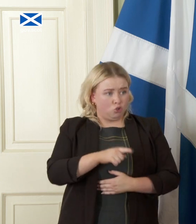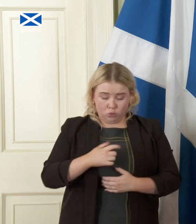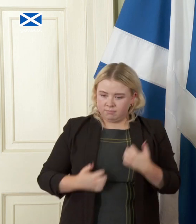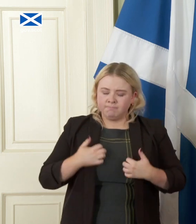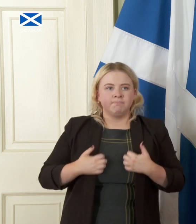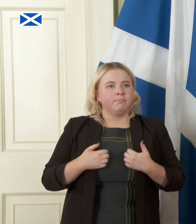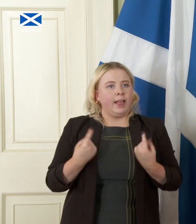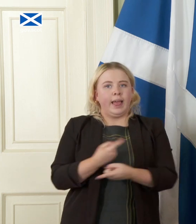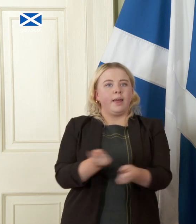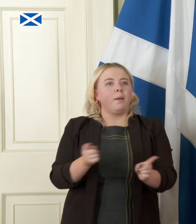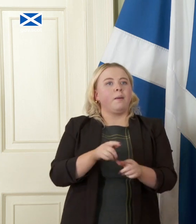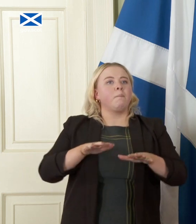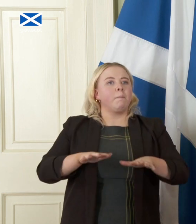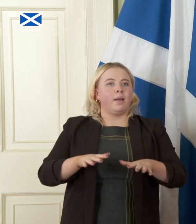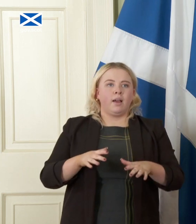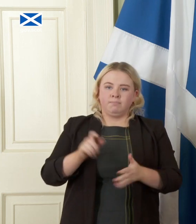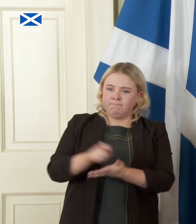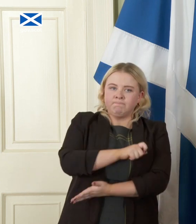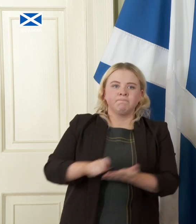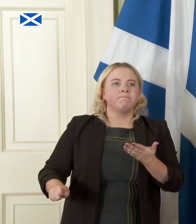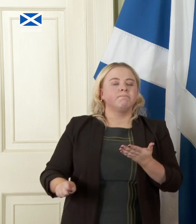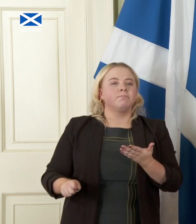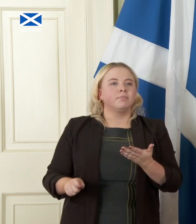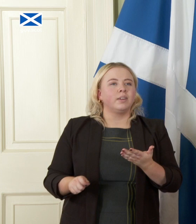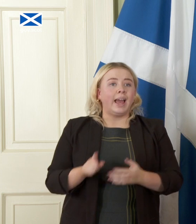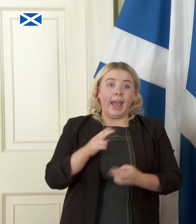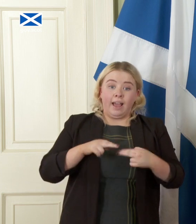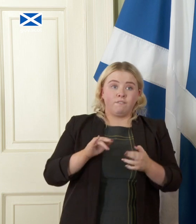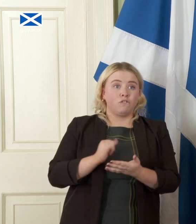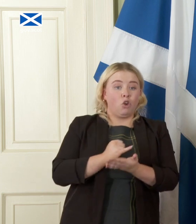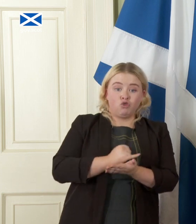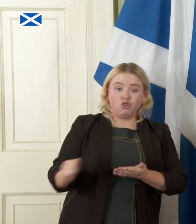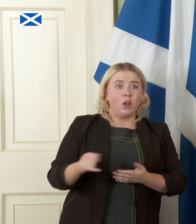either in a referendum or a de facto referendum if they reject it will you concede defeat on